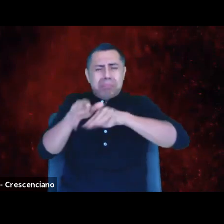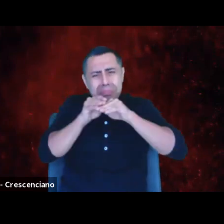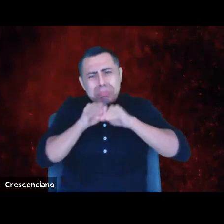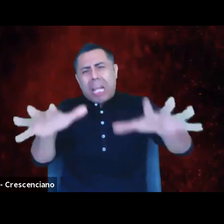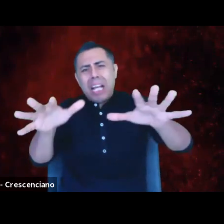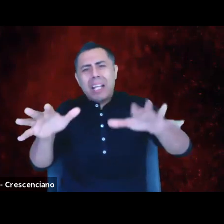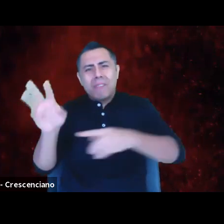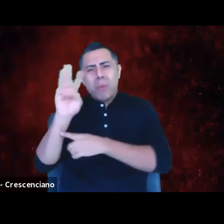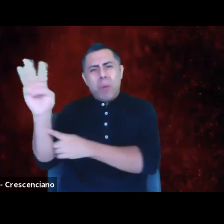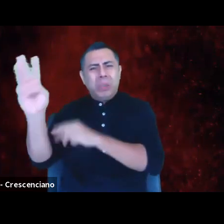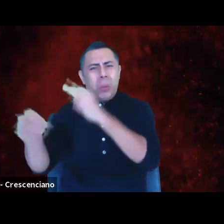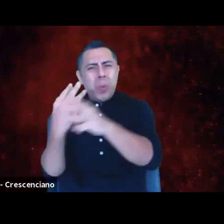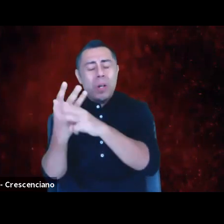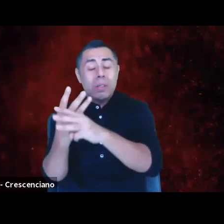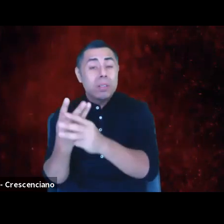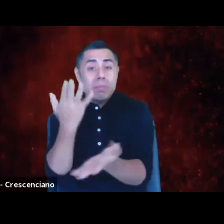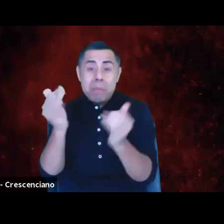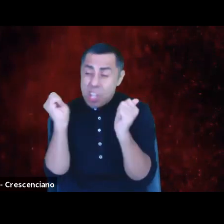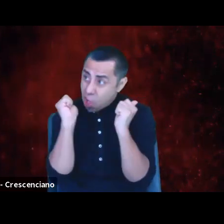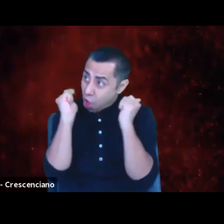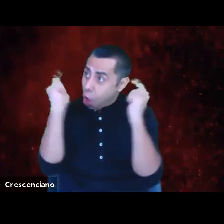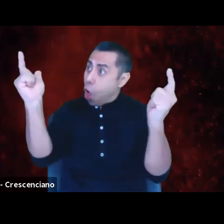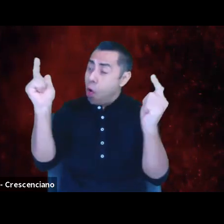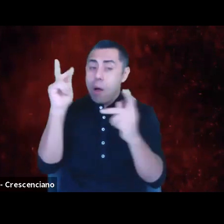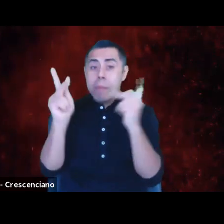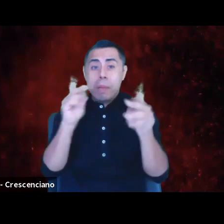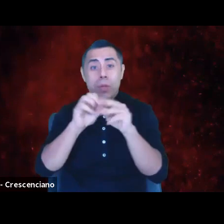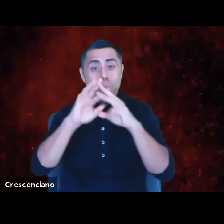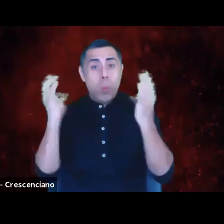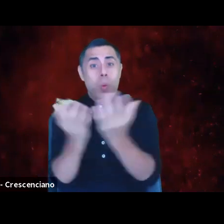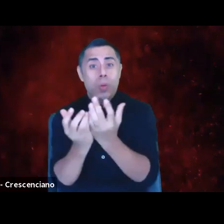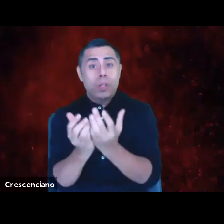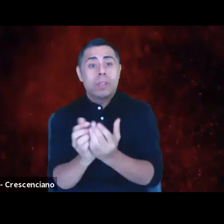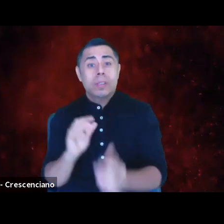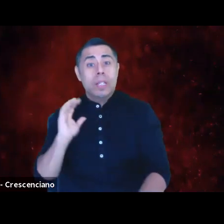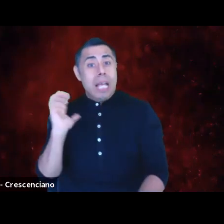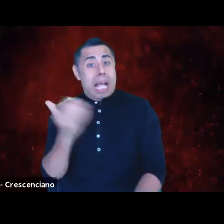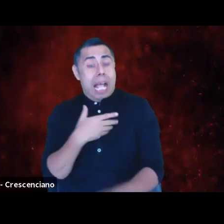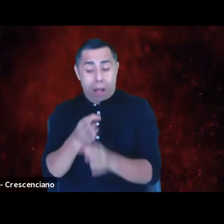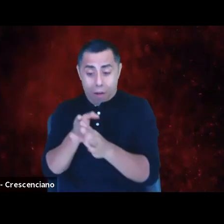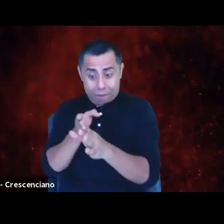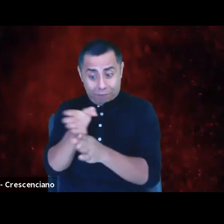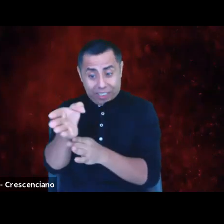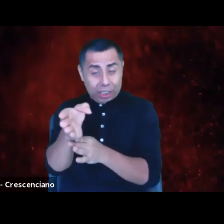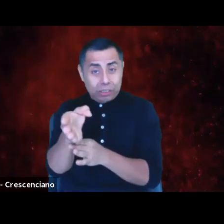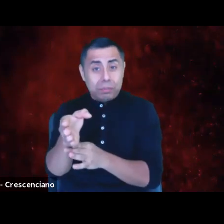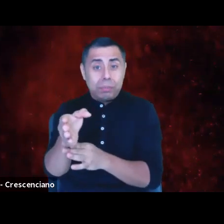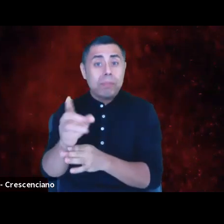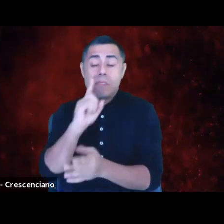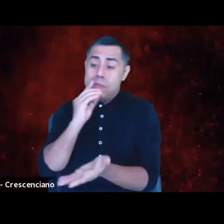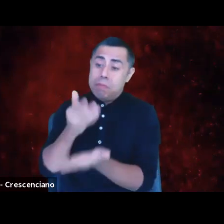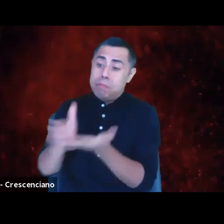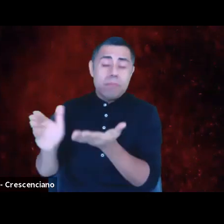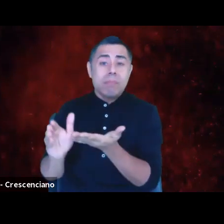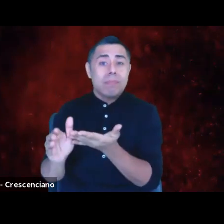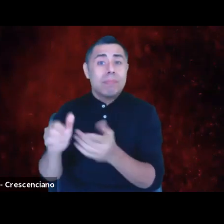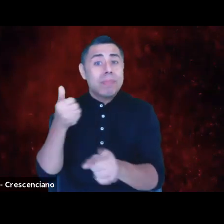Our field is not excluded because it is well-intentioned, because it is a 501c3 charitable endeavor.